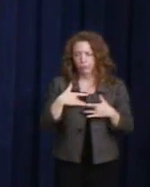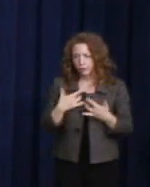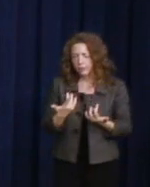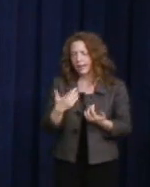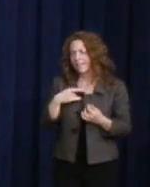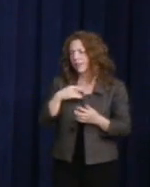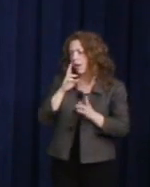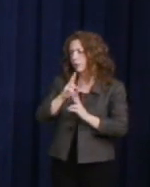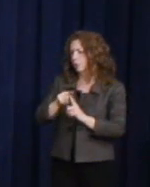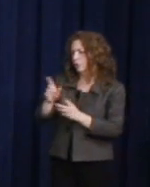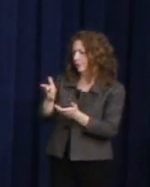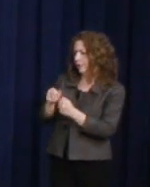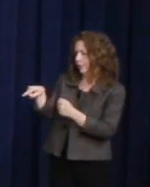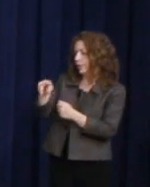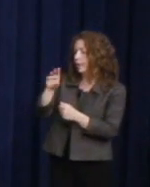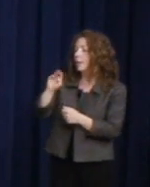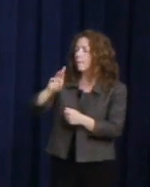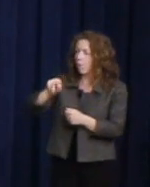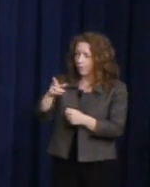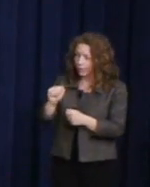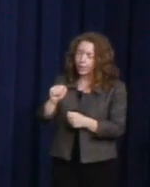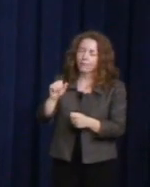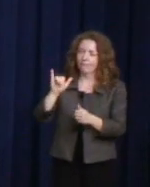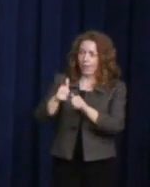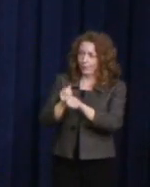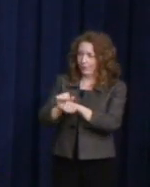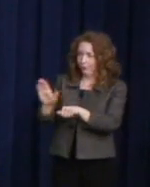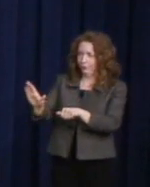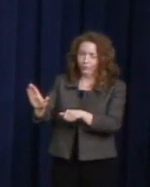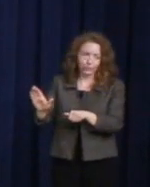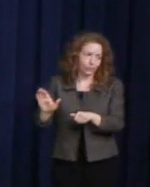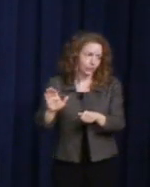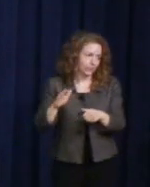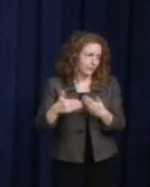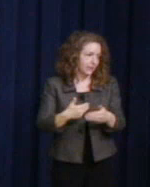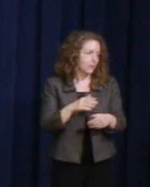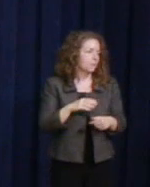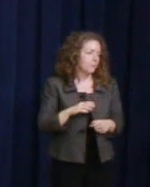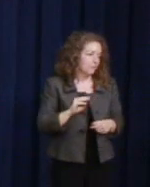And now Mark Pocan follows in her footsteps in that great district in Wisconsin, which has been